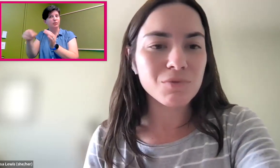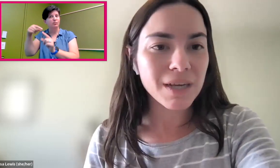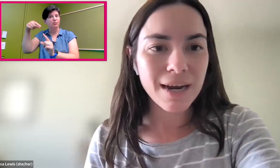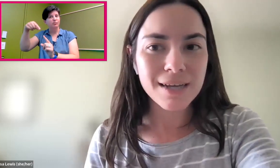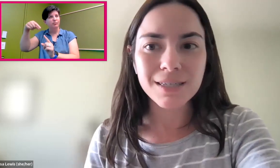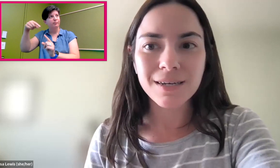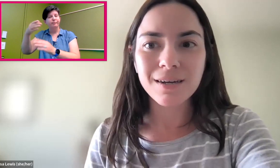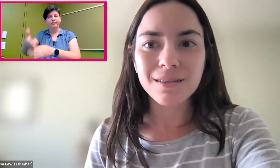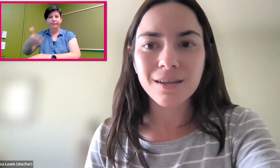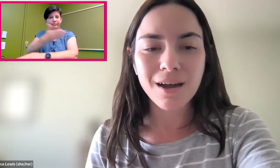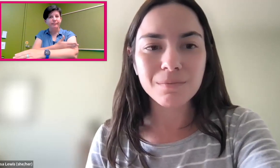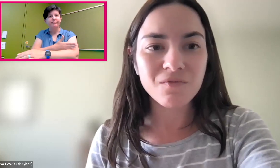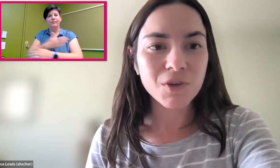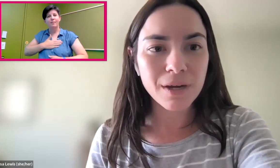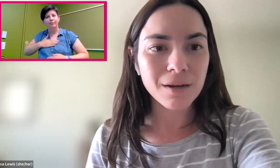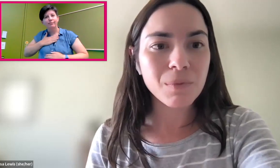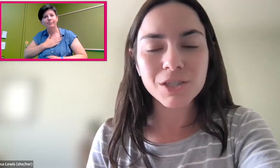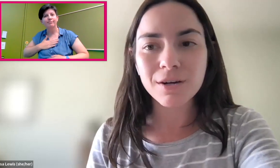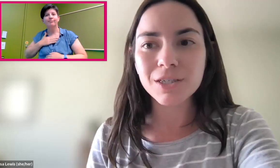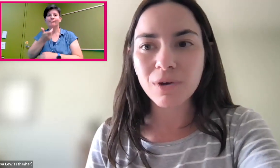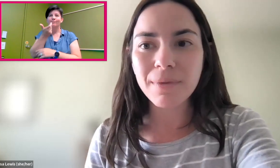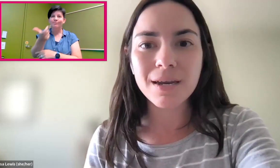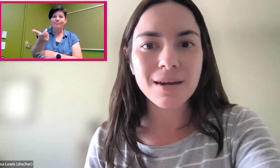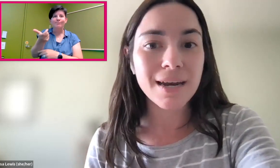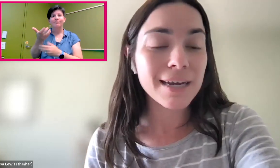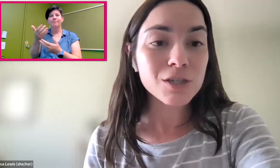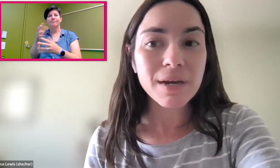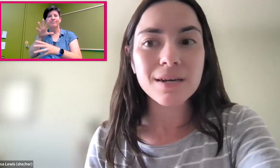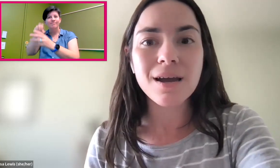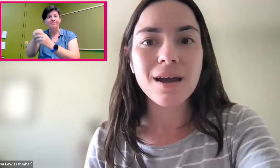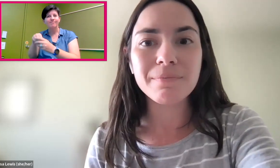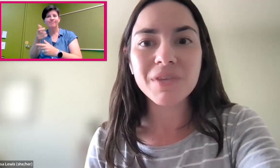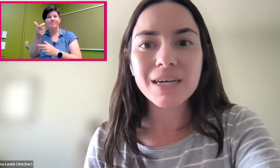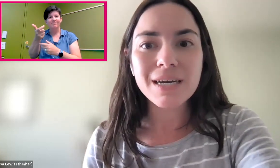really enhancing viewing pleasure and enjoyment and engagement.